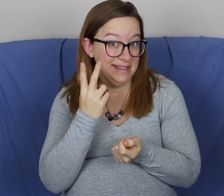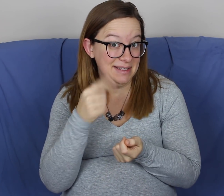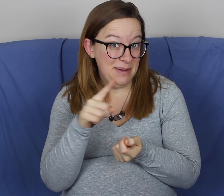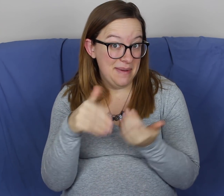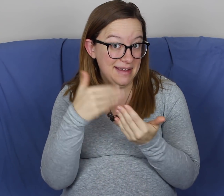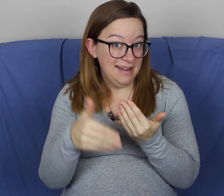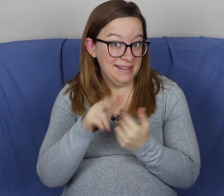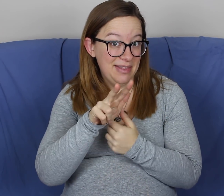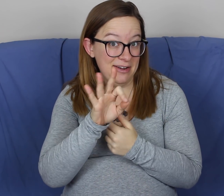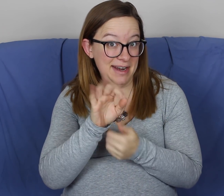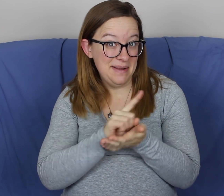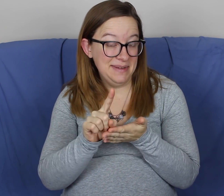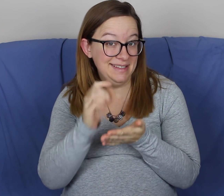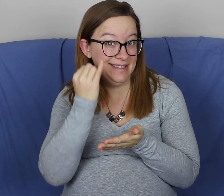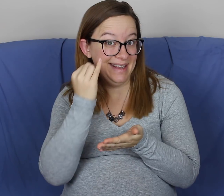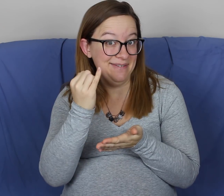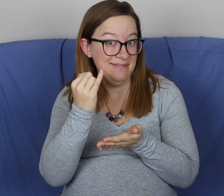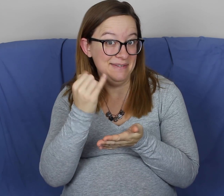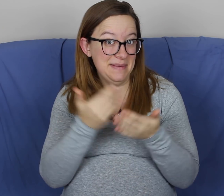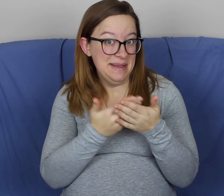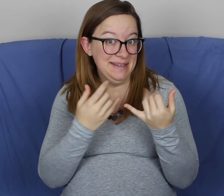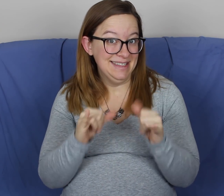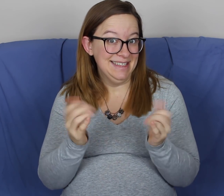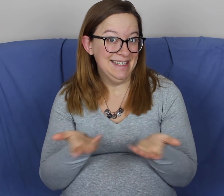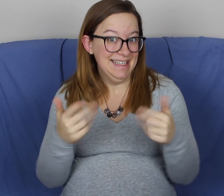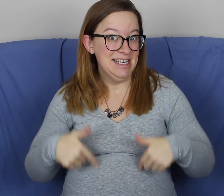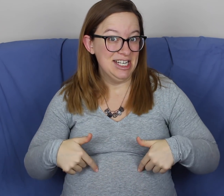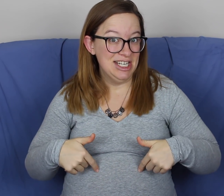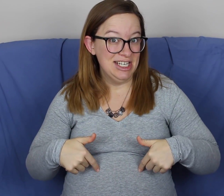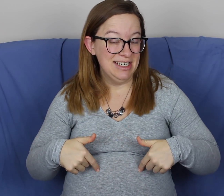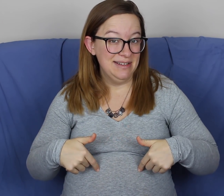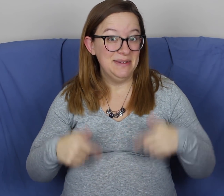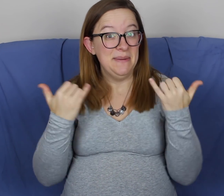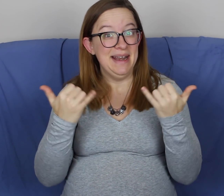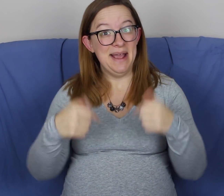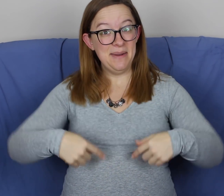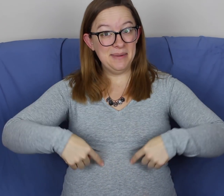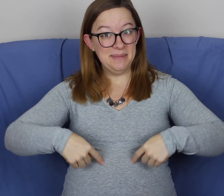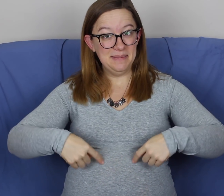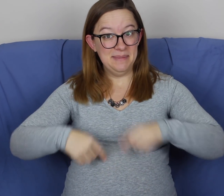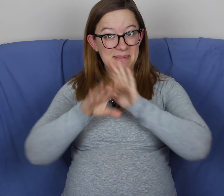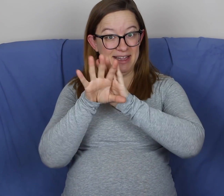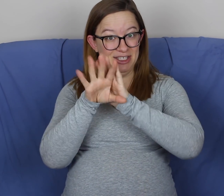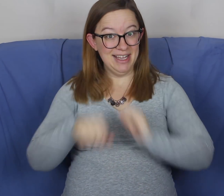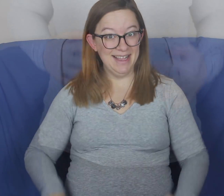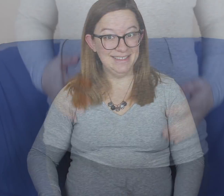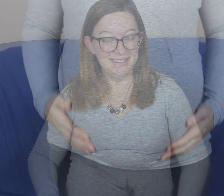I will see you hopefully at 39 weeks if the baby's still here! So now belly shot!